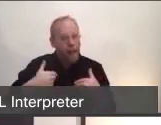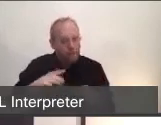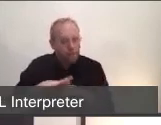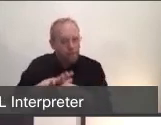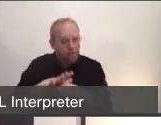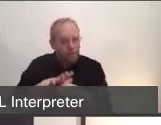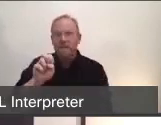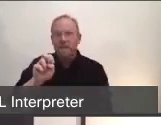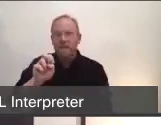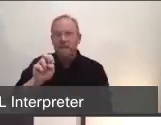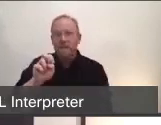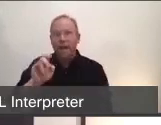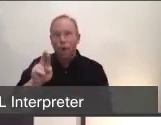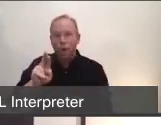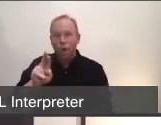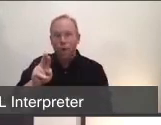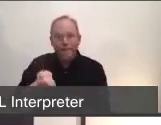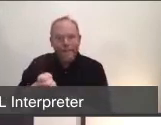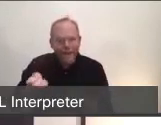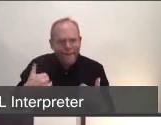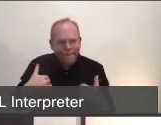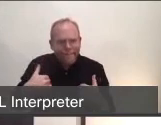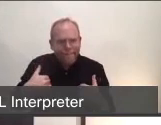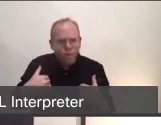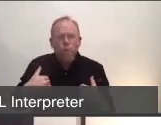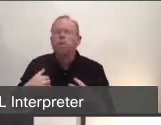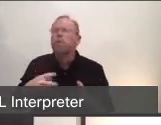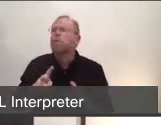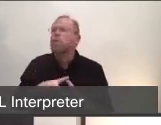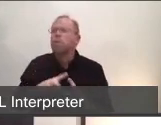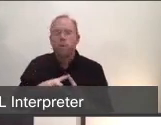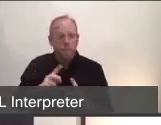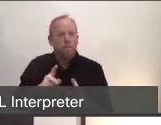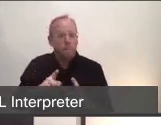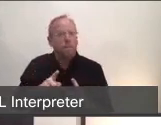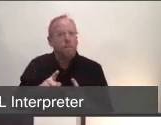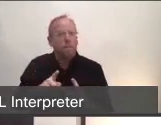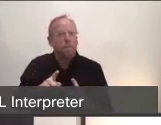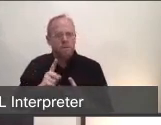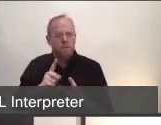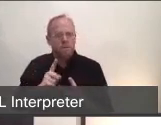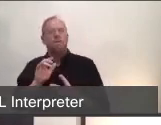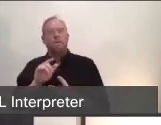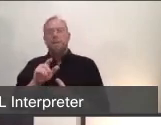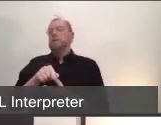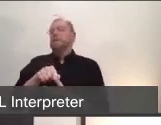It's true those are the two end of the line treatments that are most critical.